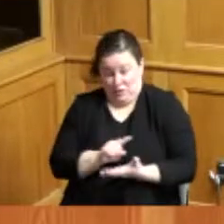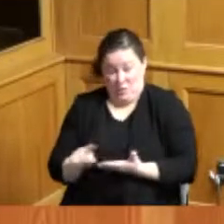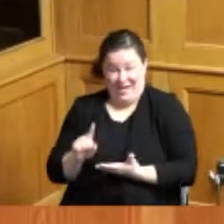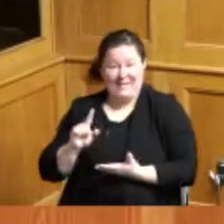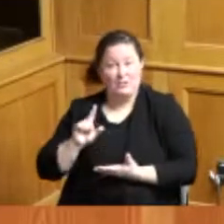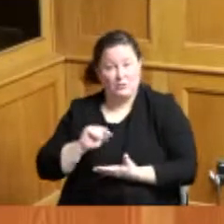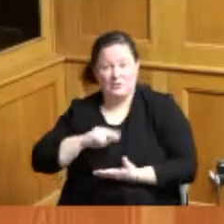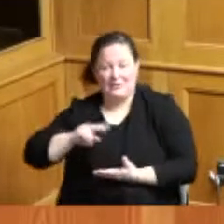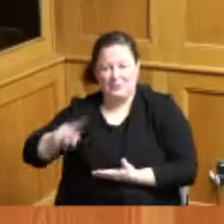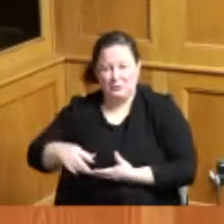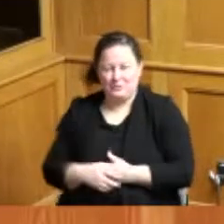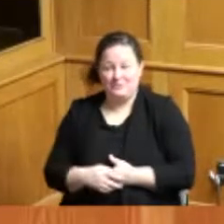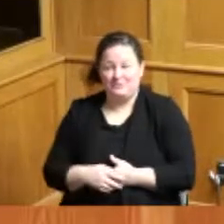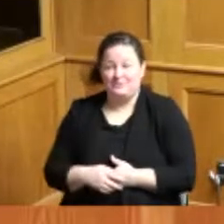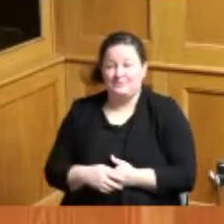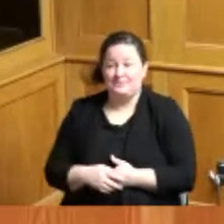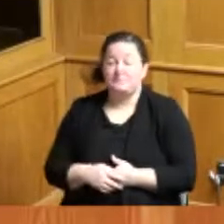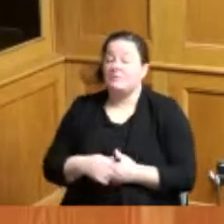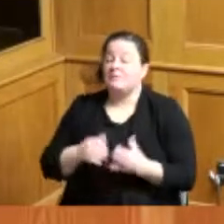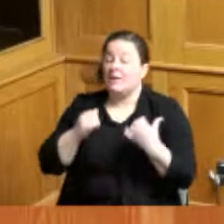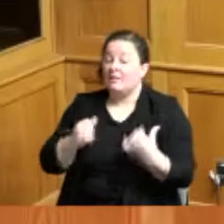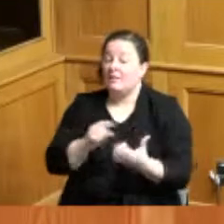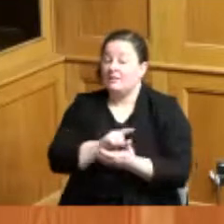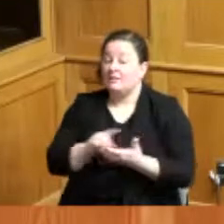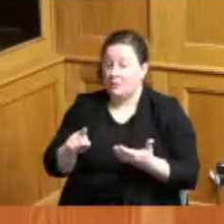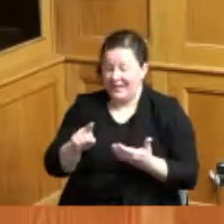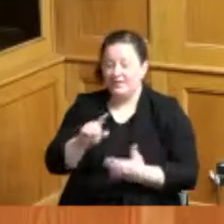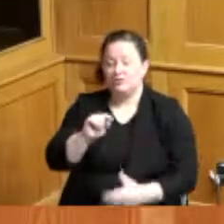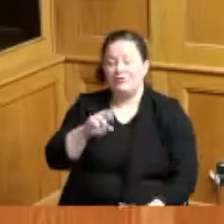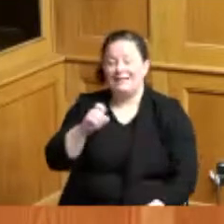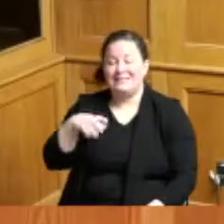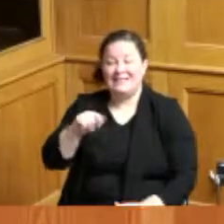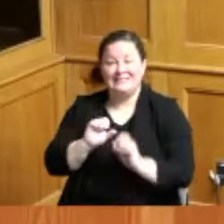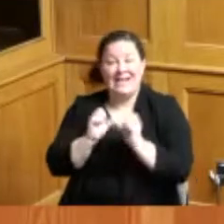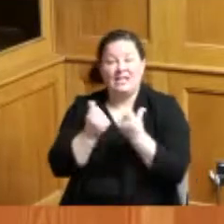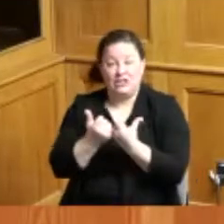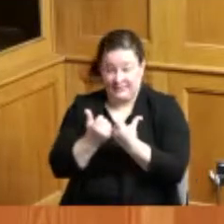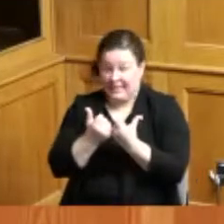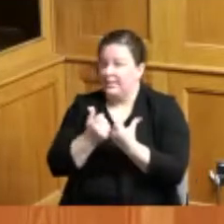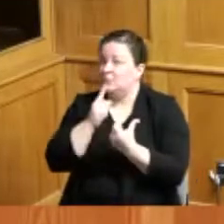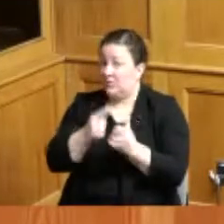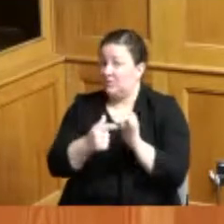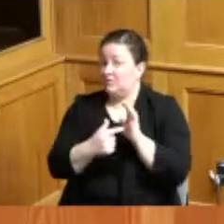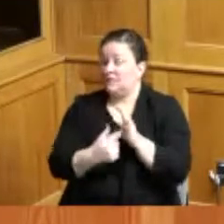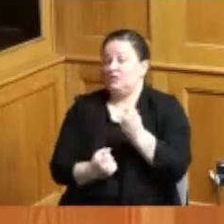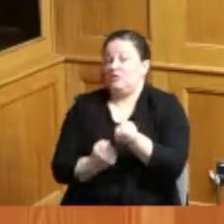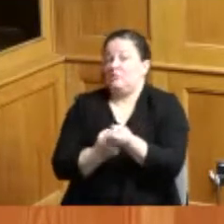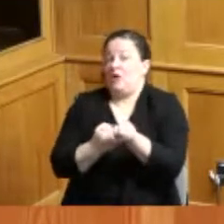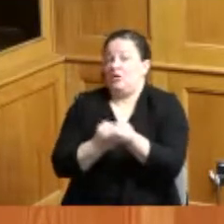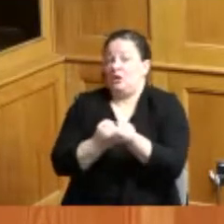whereas during this week transit agencies sponsor events and activities to encourage ridership and